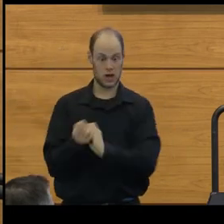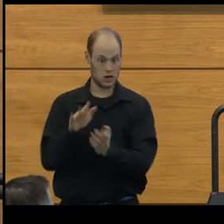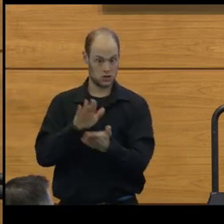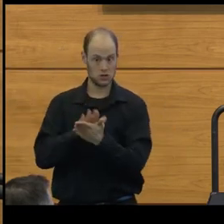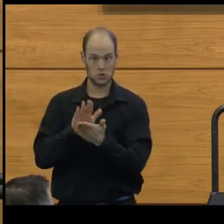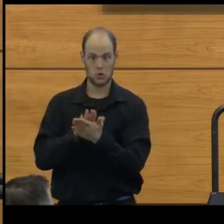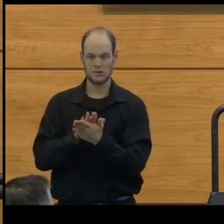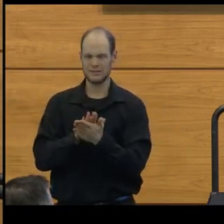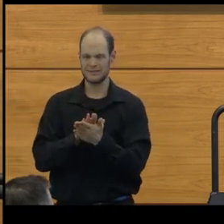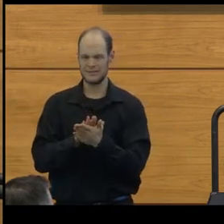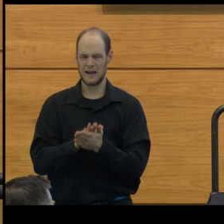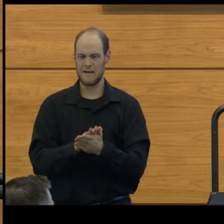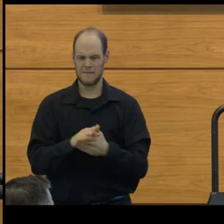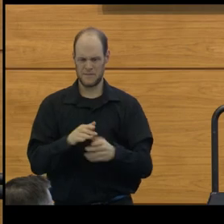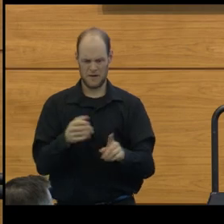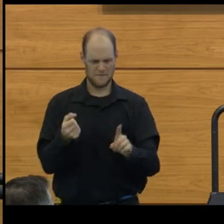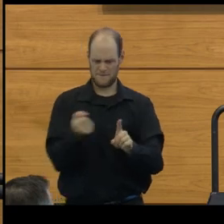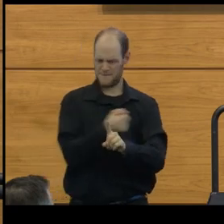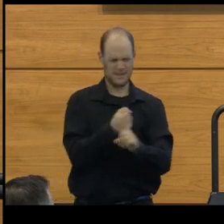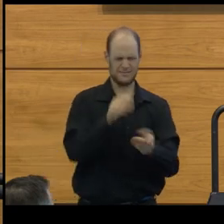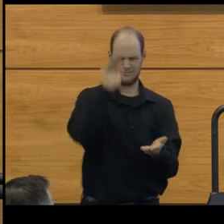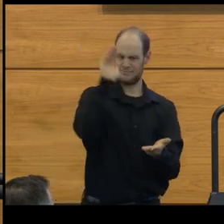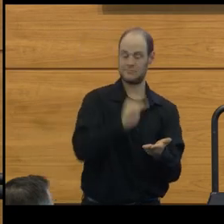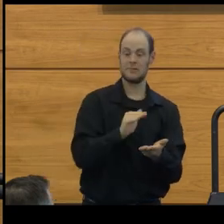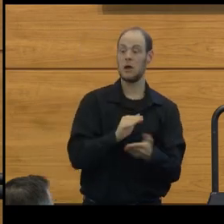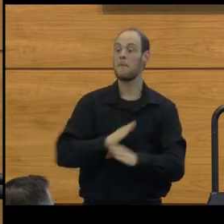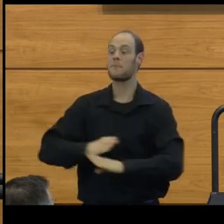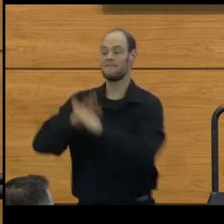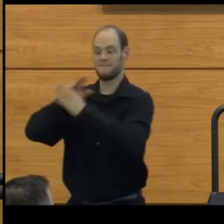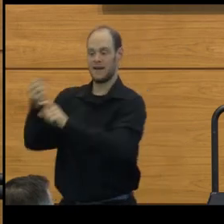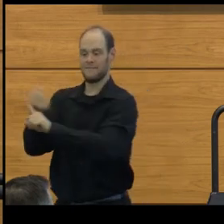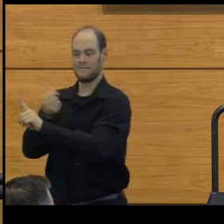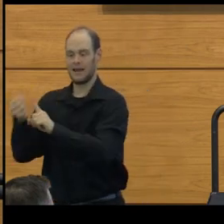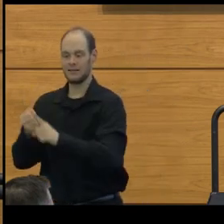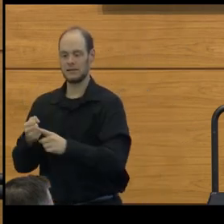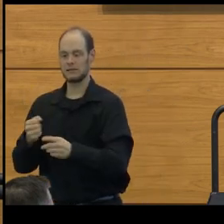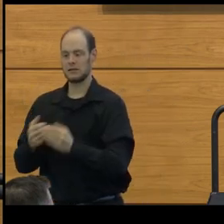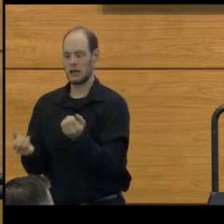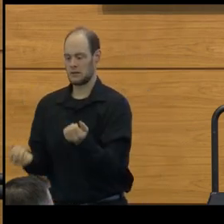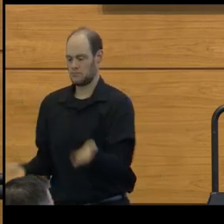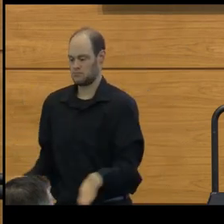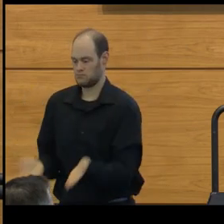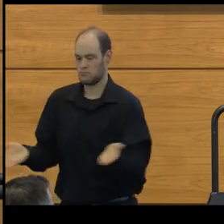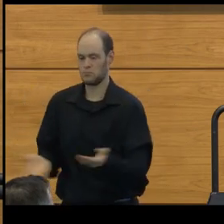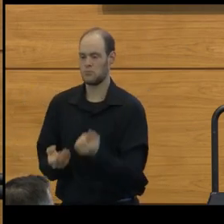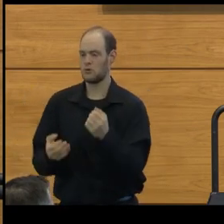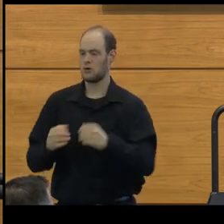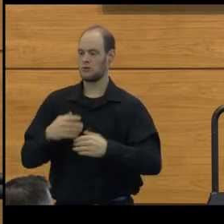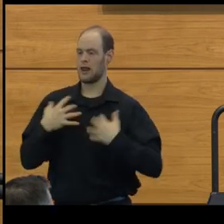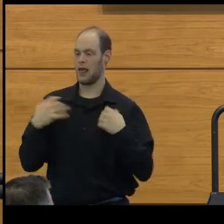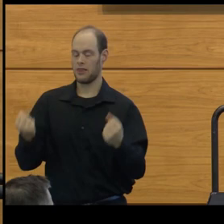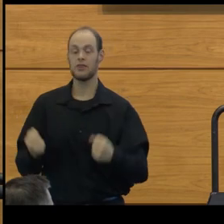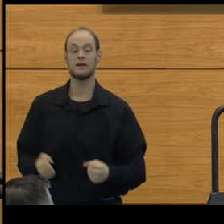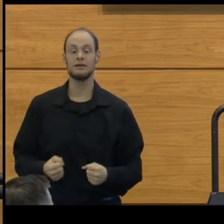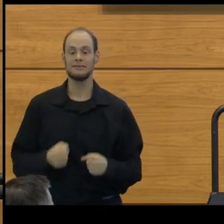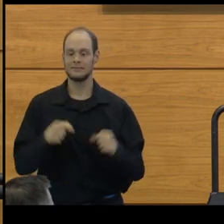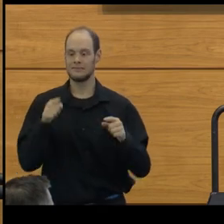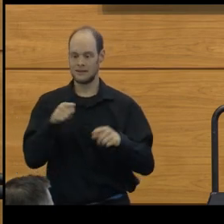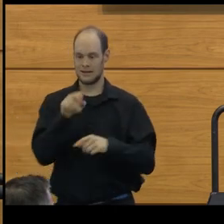into settings for violence prevention and health promotion. As principal investigator of the National Center